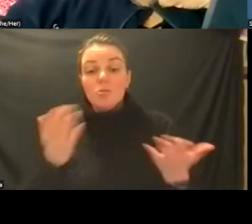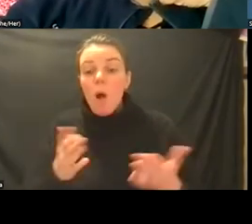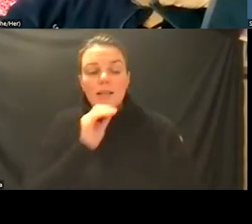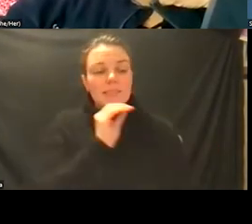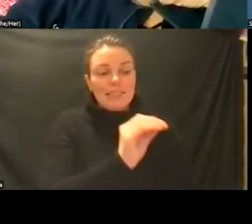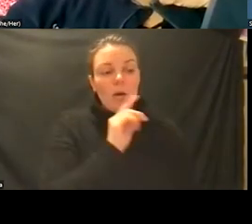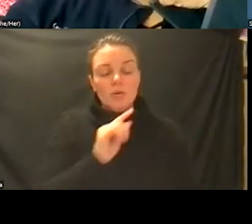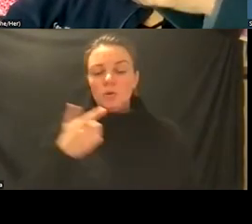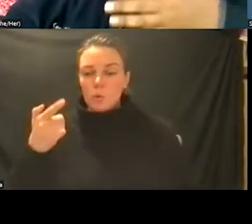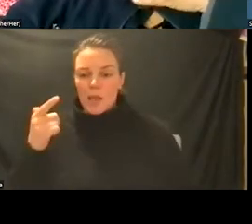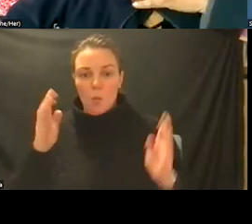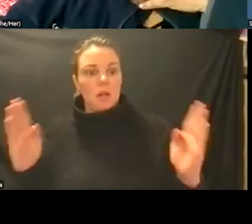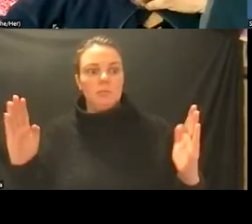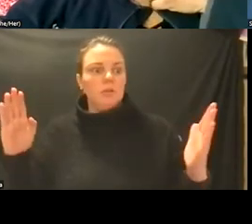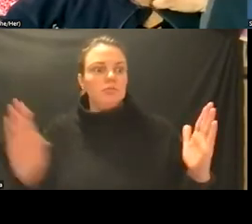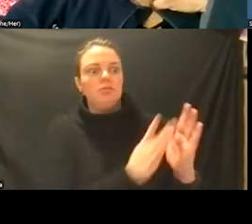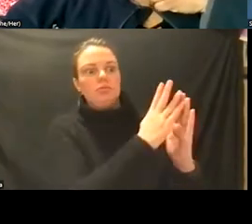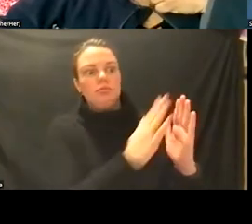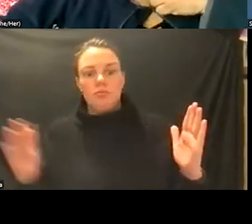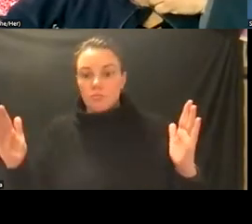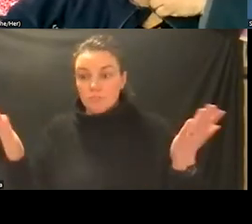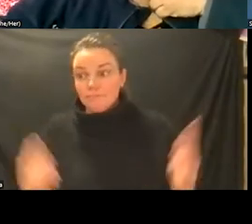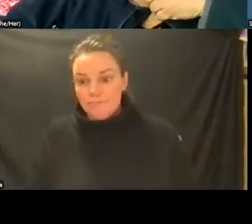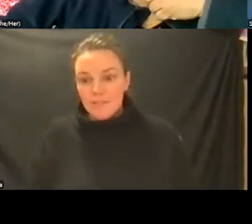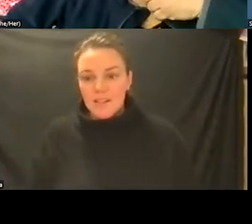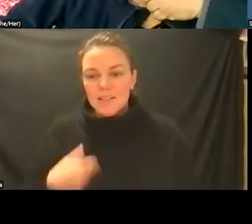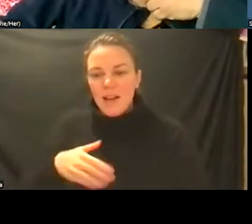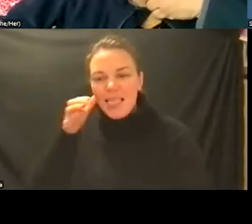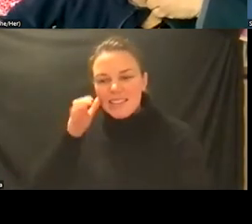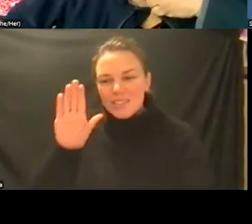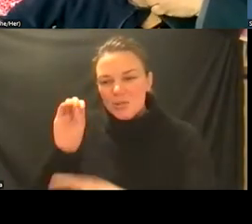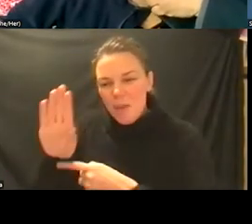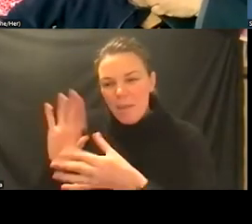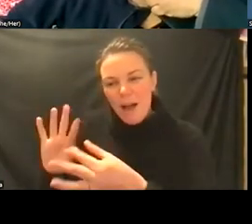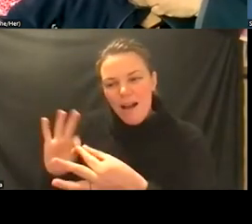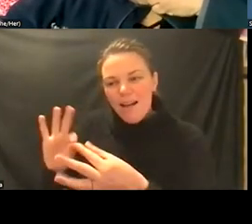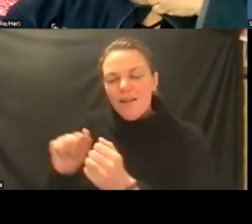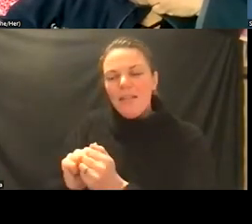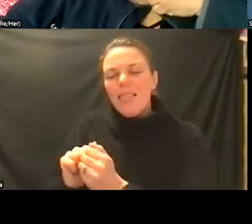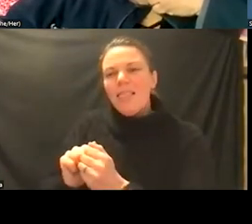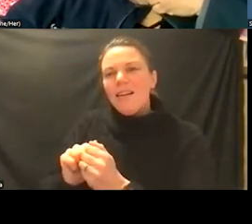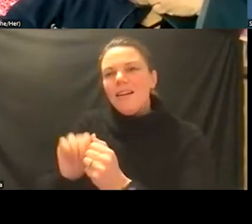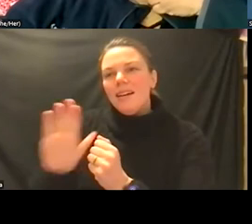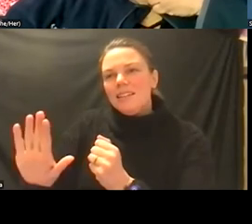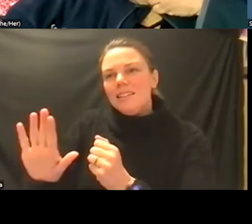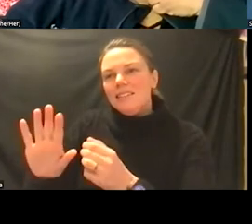and so even just listening um to bob talk about some of these things with um you know those